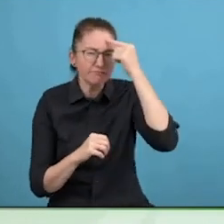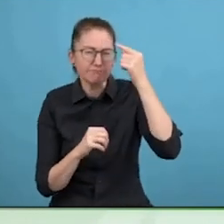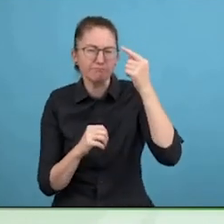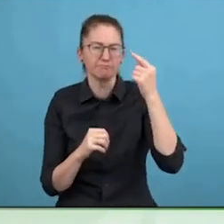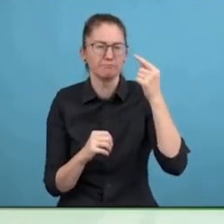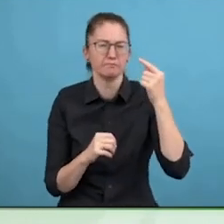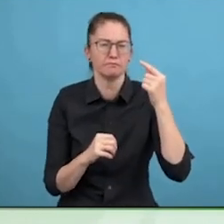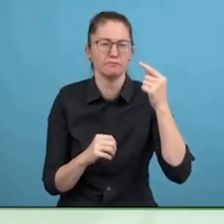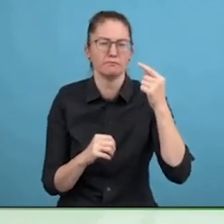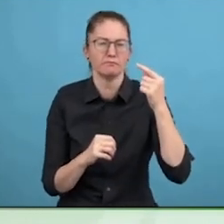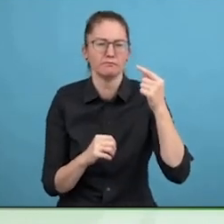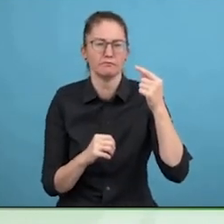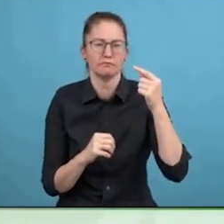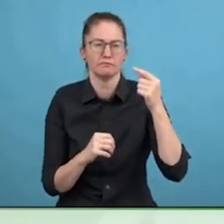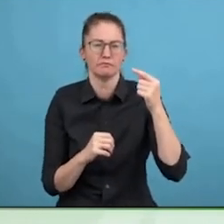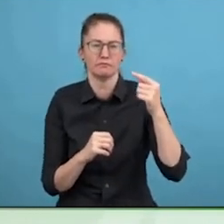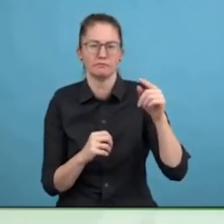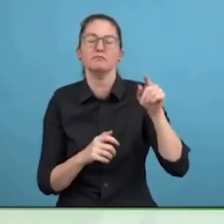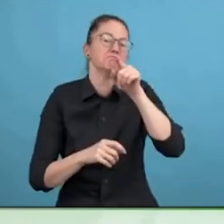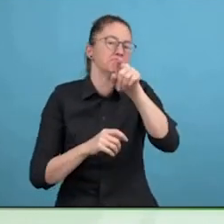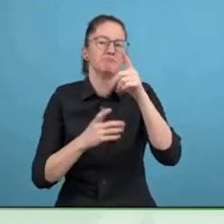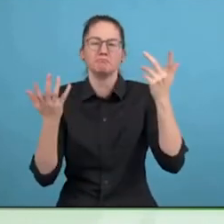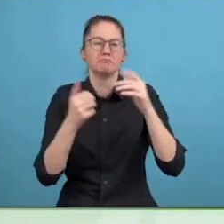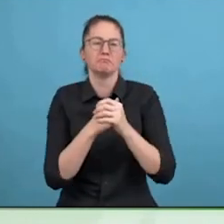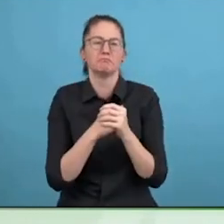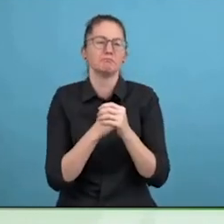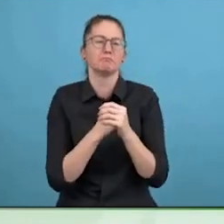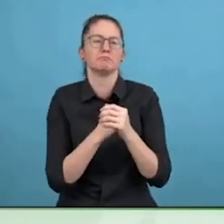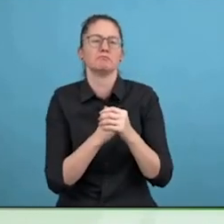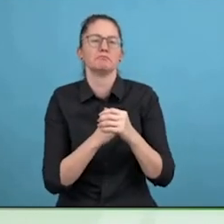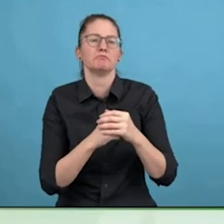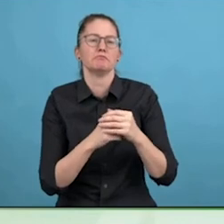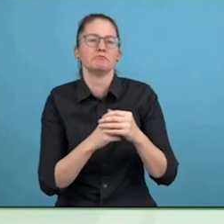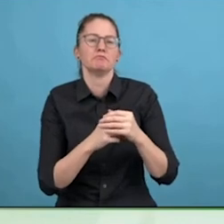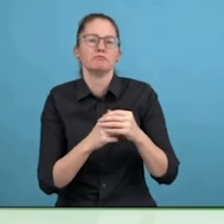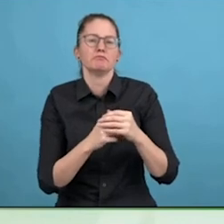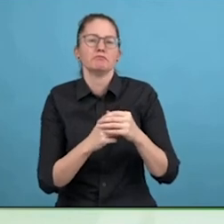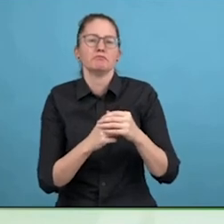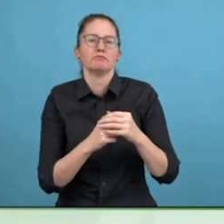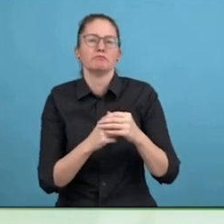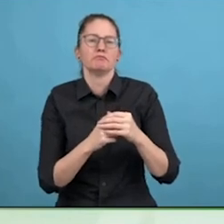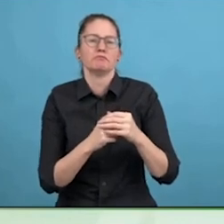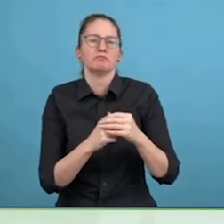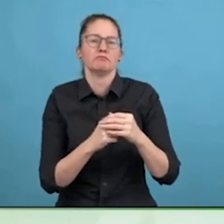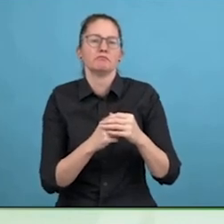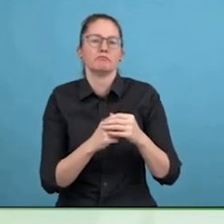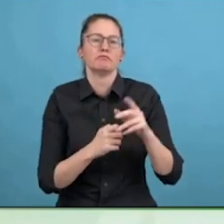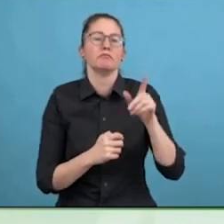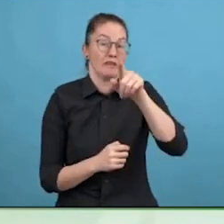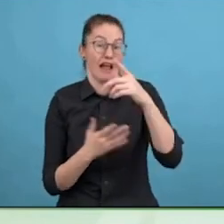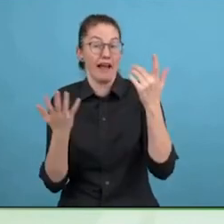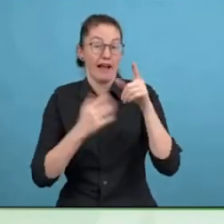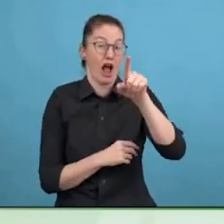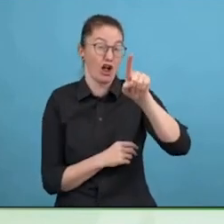I did to that there is a whole study done by the World Bank and ILO that